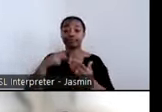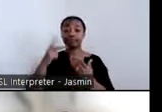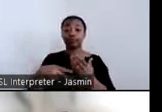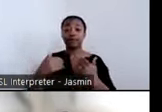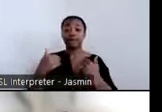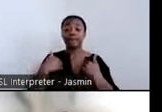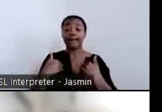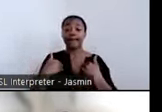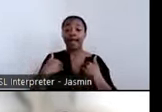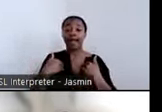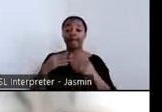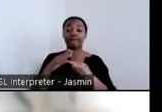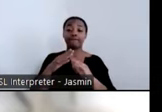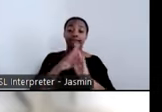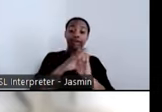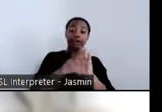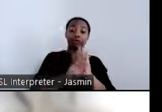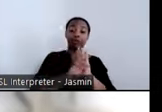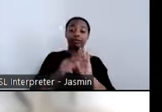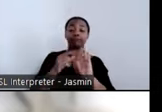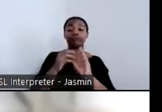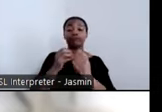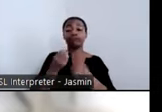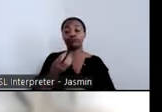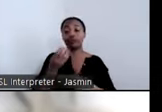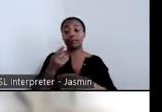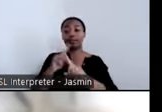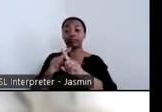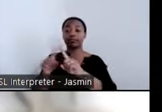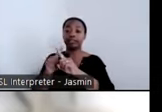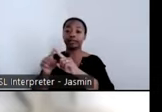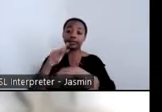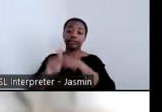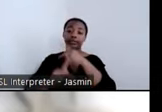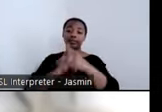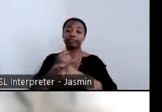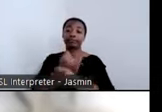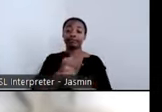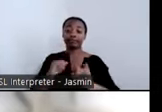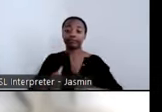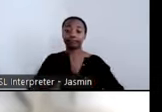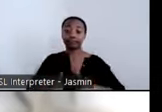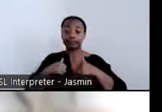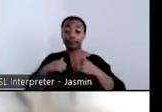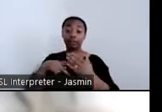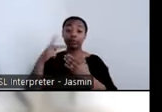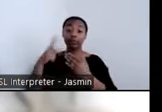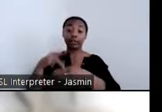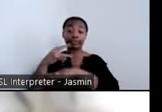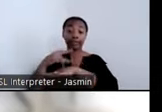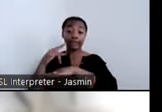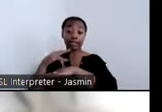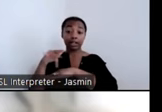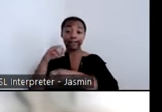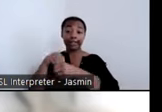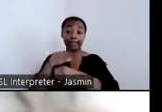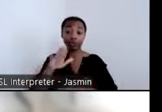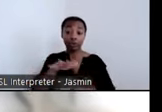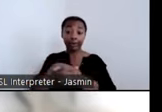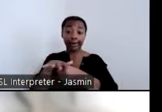all of the different types of independent living and wellness programs available, even ones in your area, and that is on the slide as well.